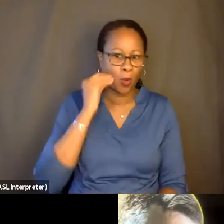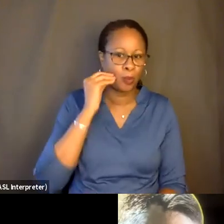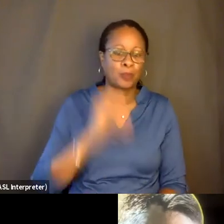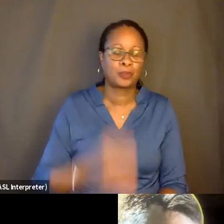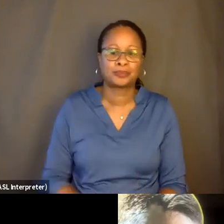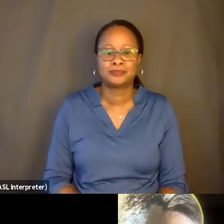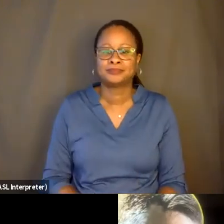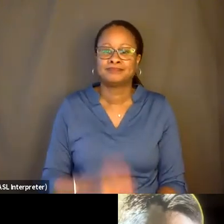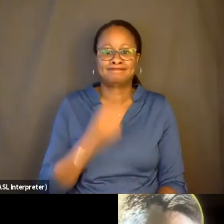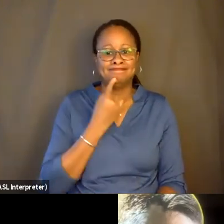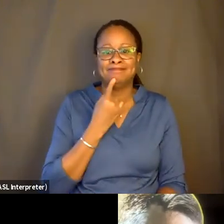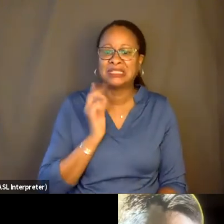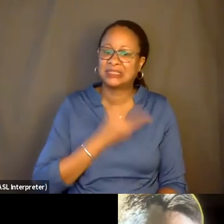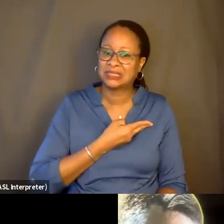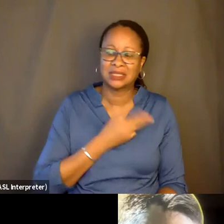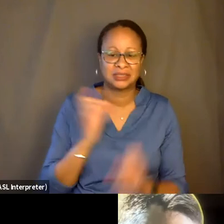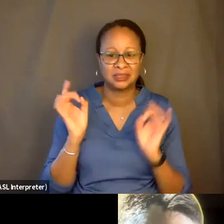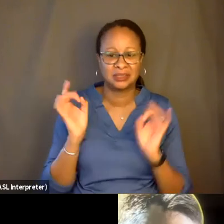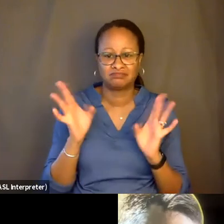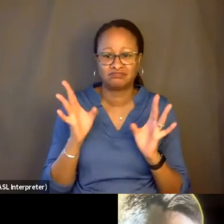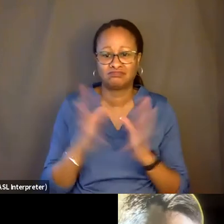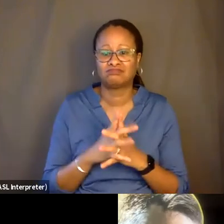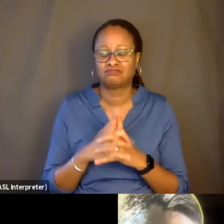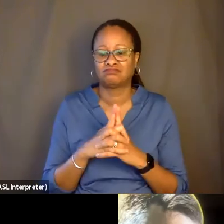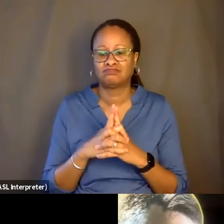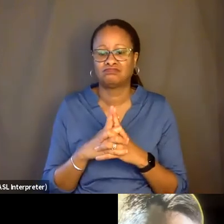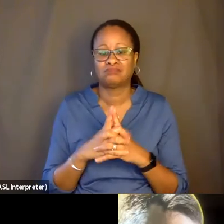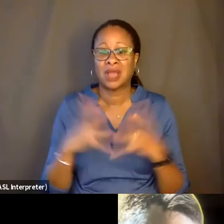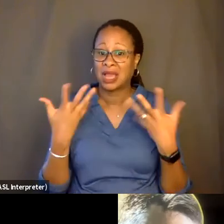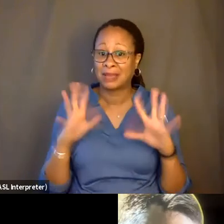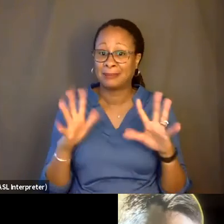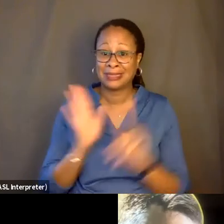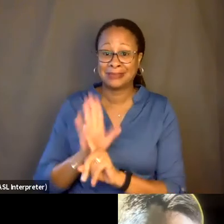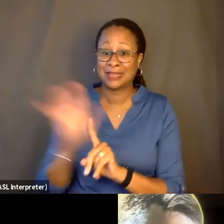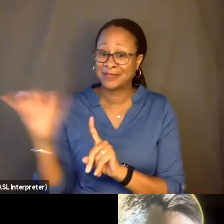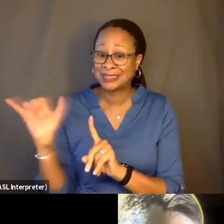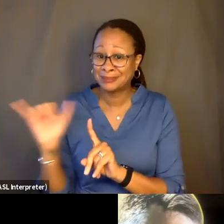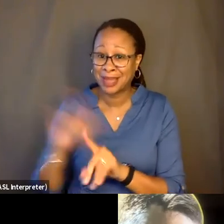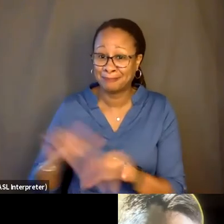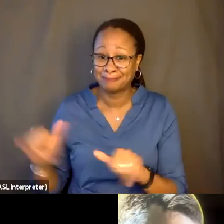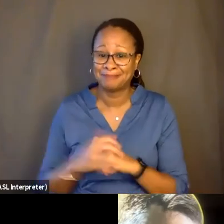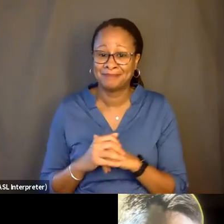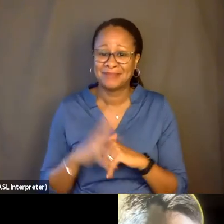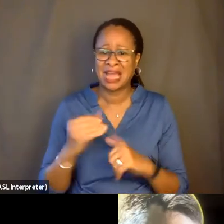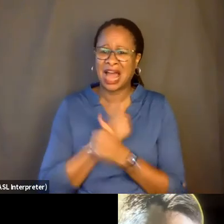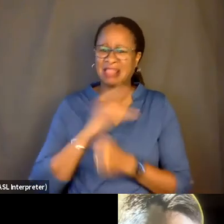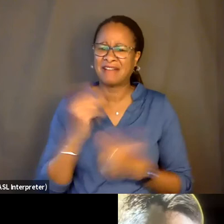misses us terribly, and also completely himself and, like, I love it here. Everybody is so nice.